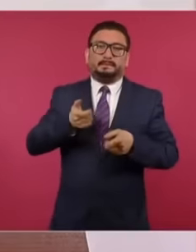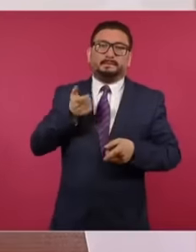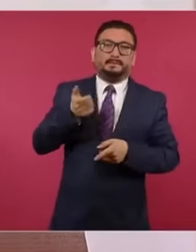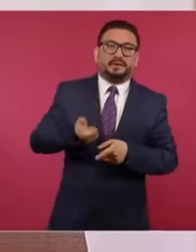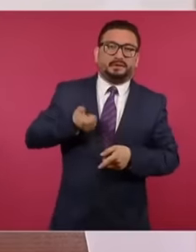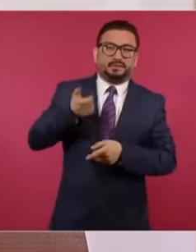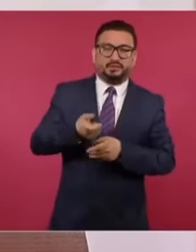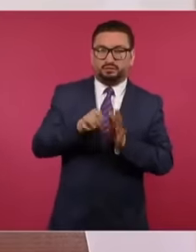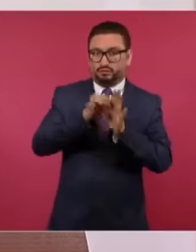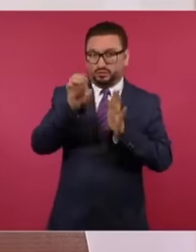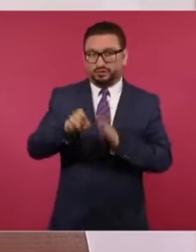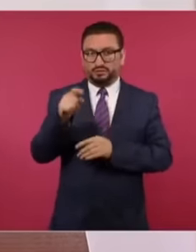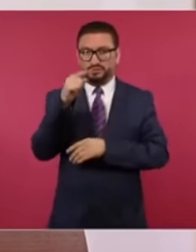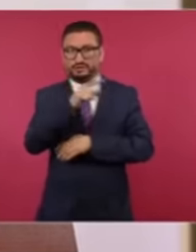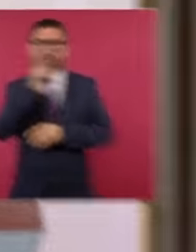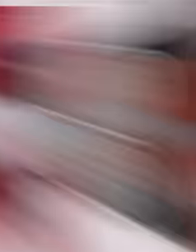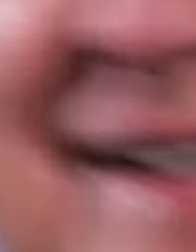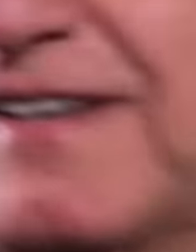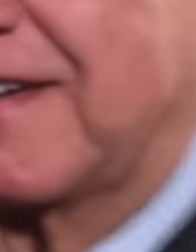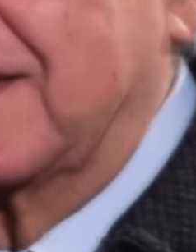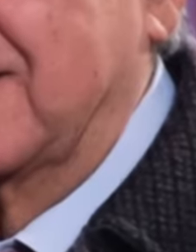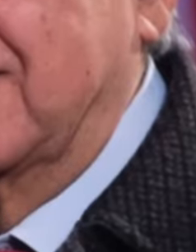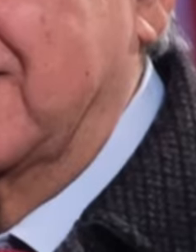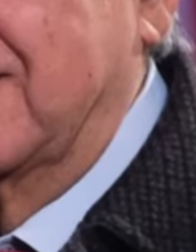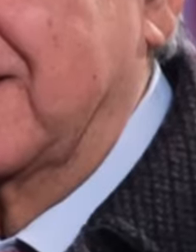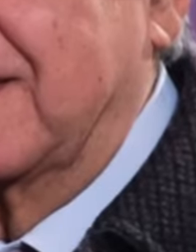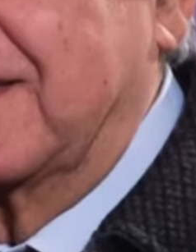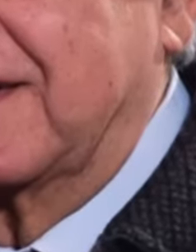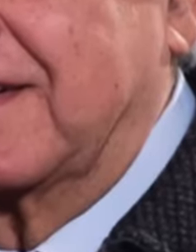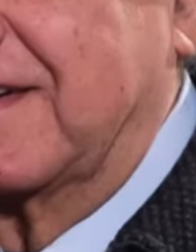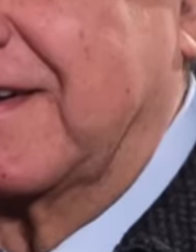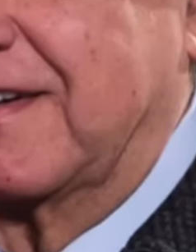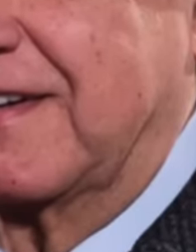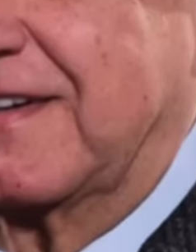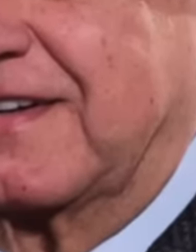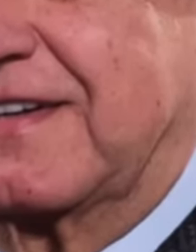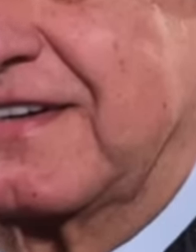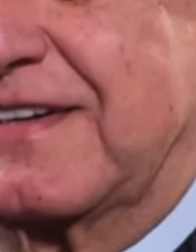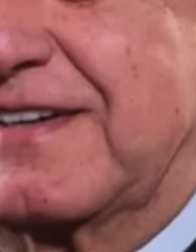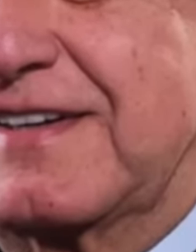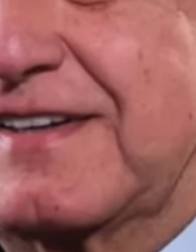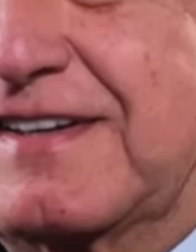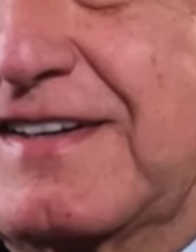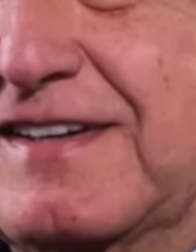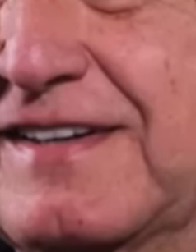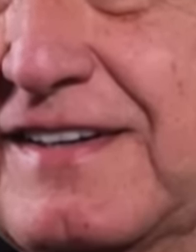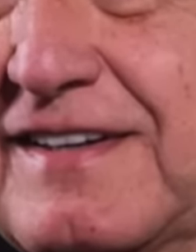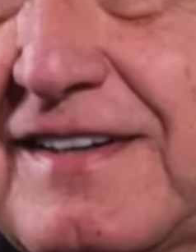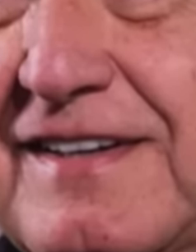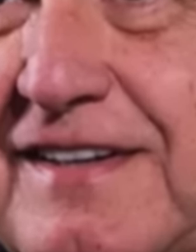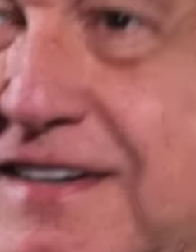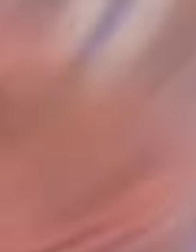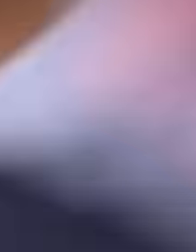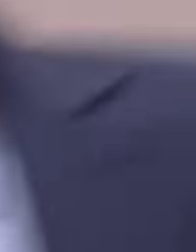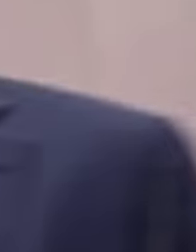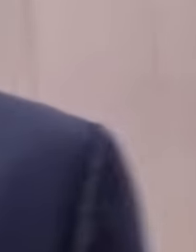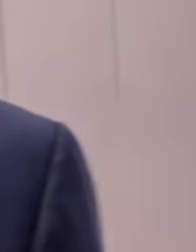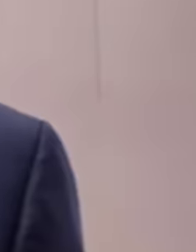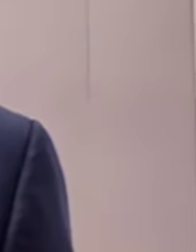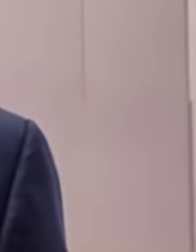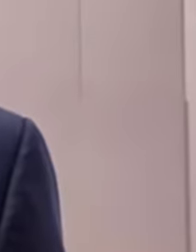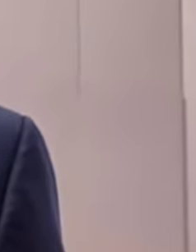his conference, as we all know, Lorete Mola is very good at montages and today he runs away,